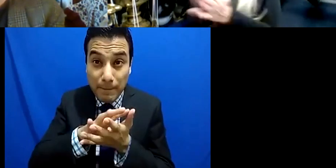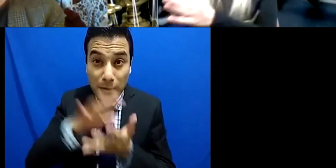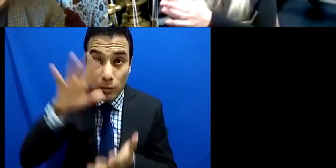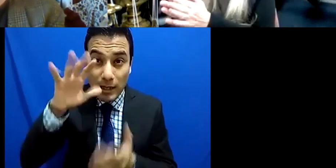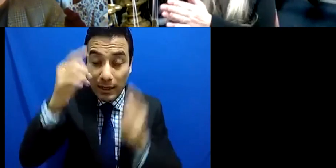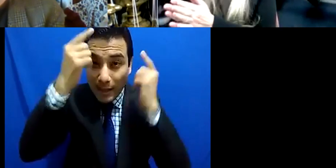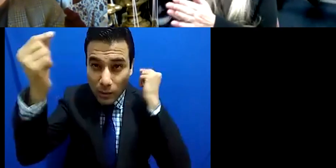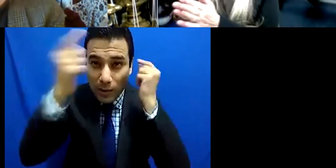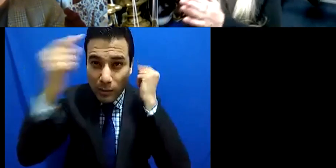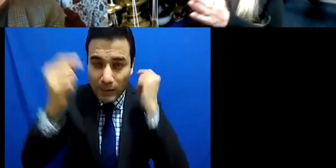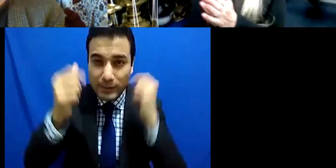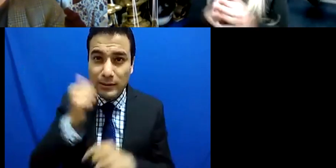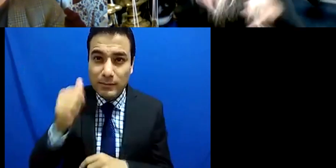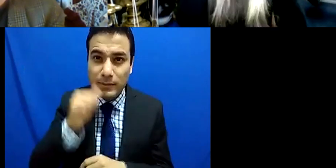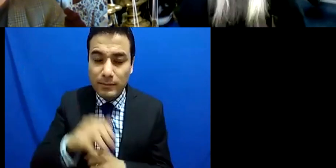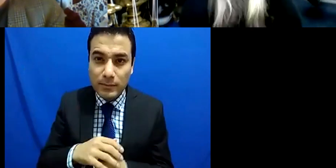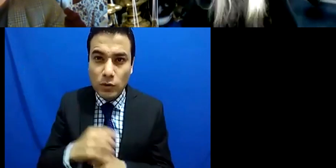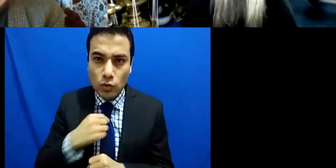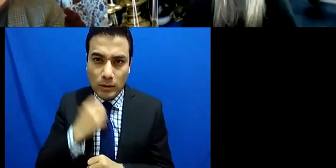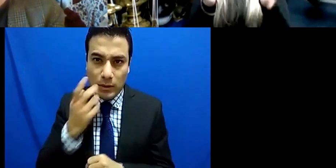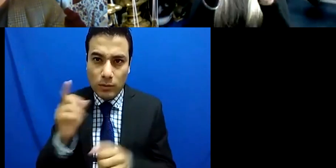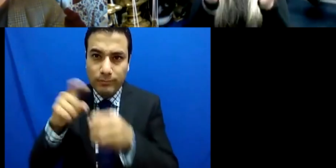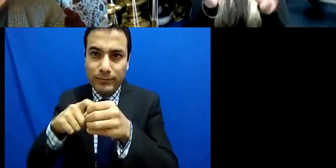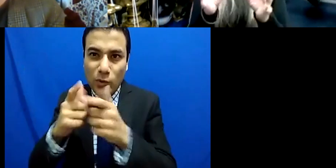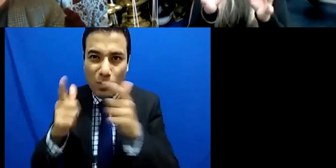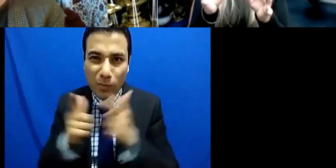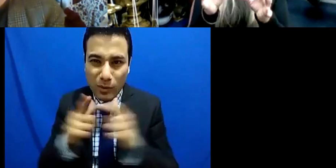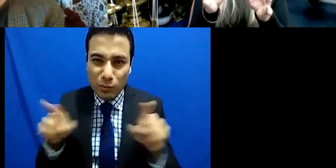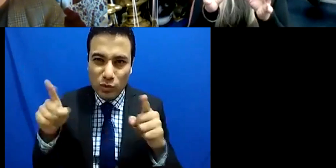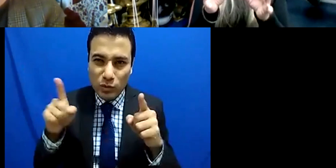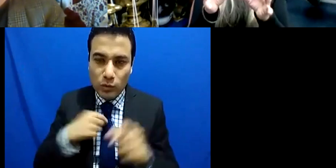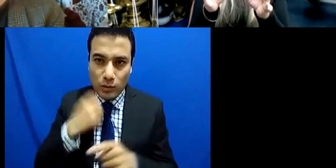possibly teachers but those were the two main professions that people went in for